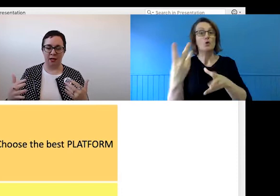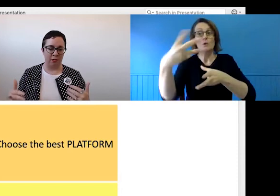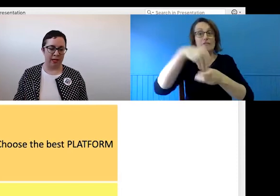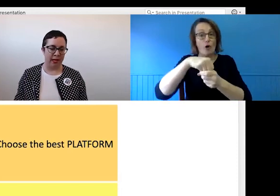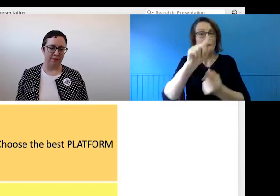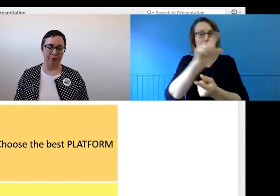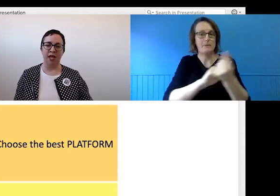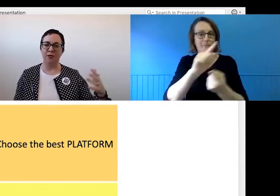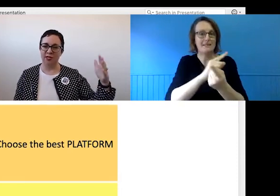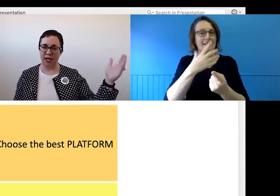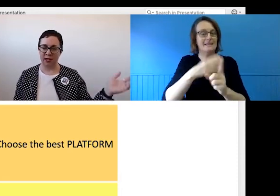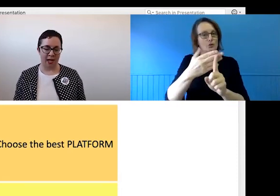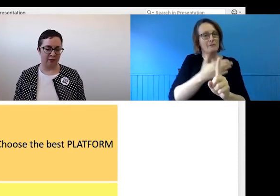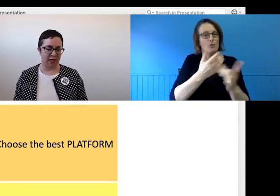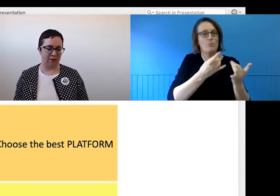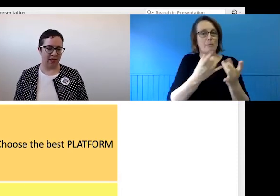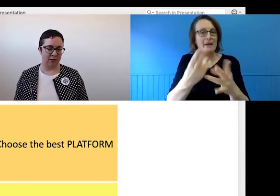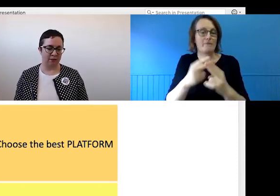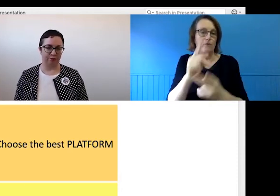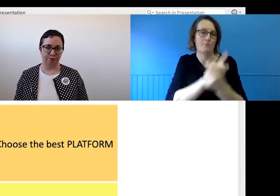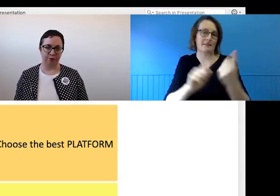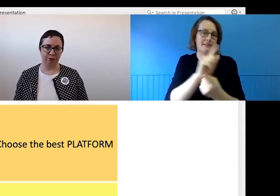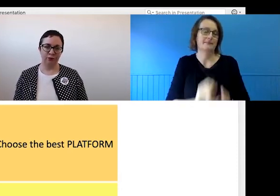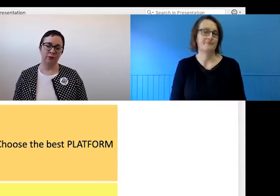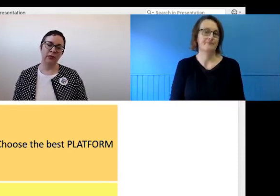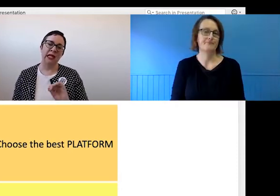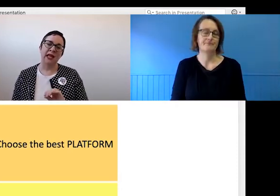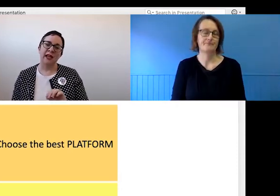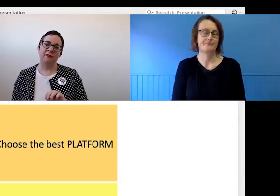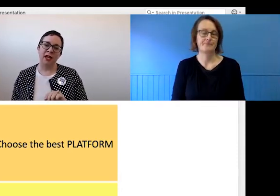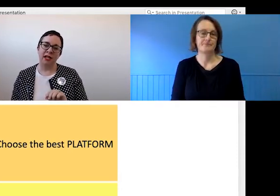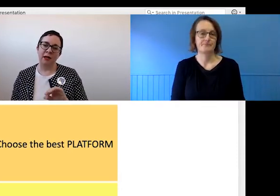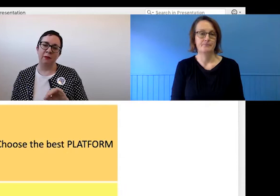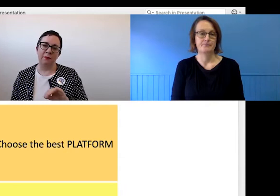can prepare, and, of course, sending that out in advance. And finally,